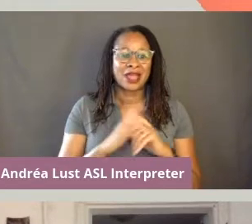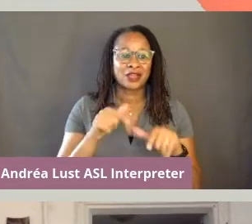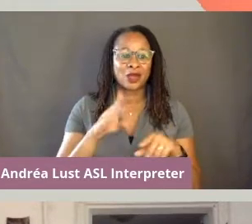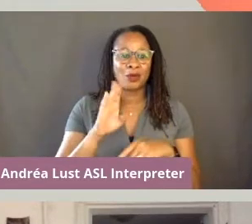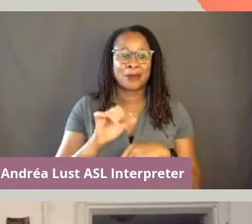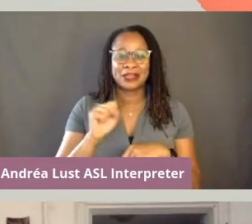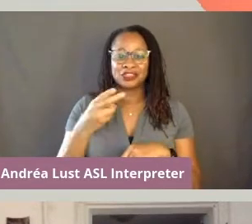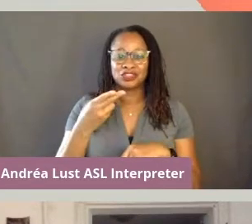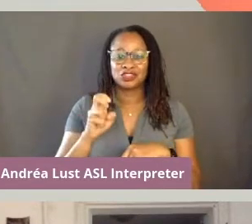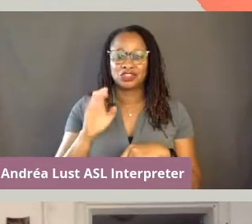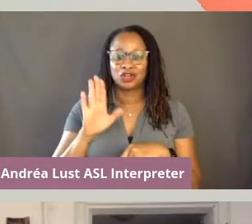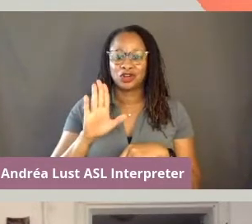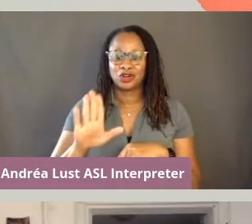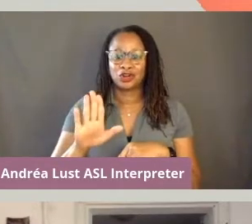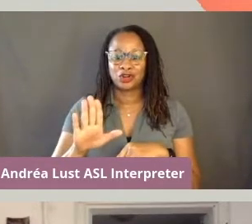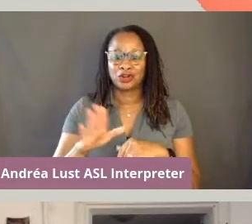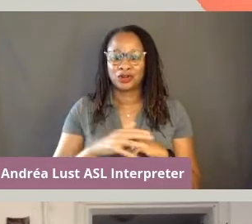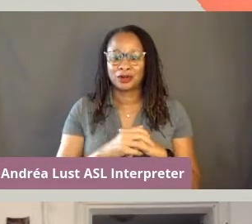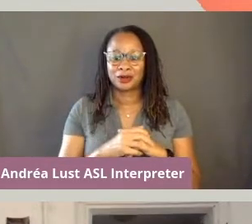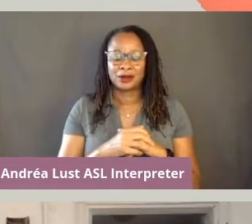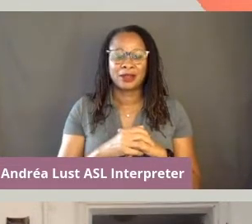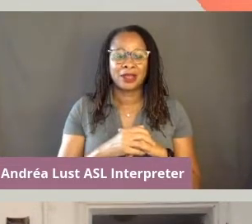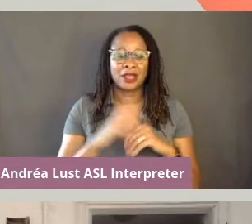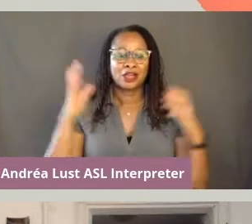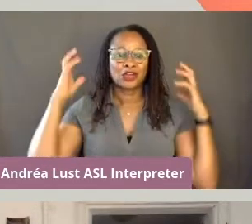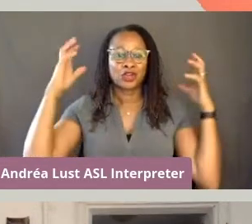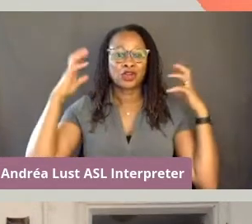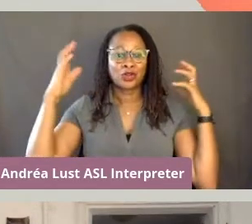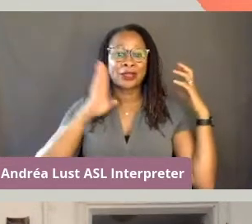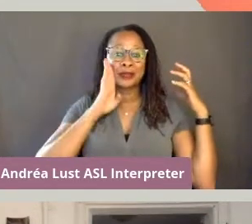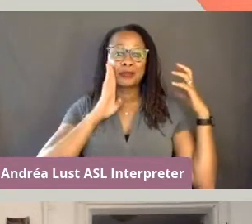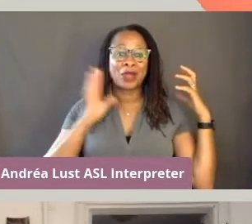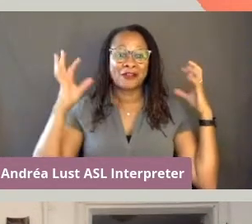and I have curly brown hair.